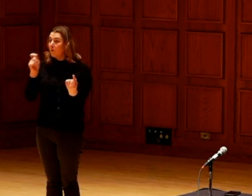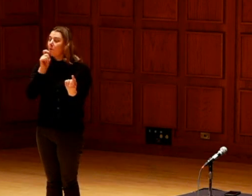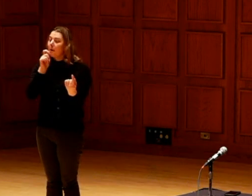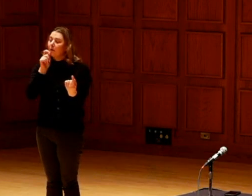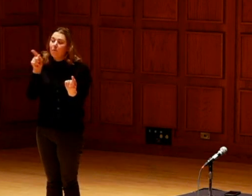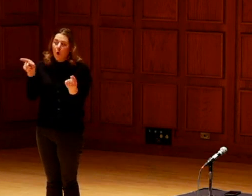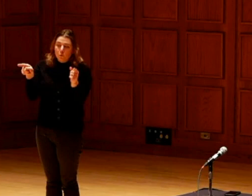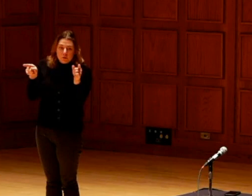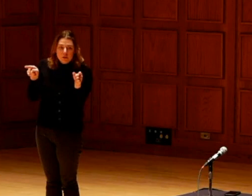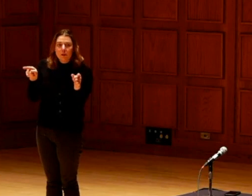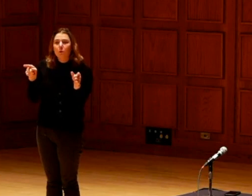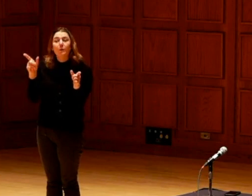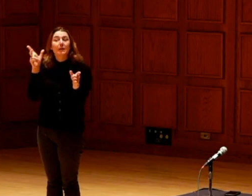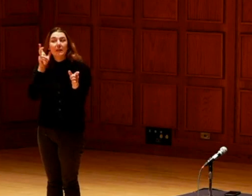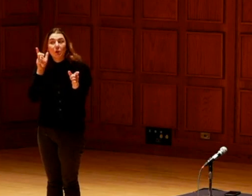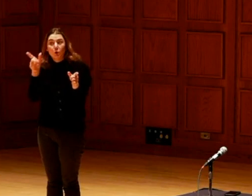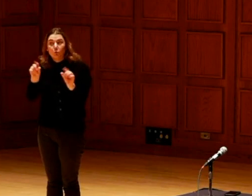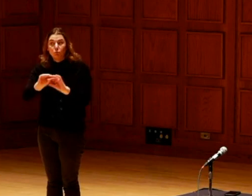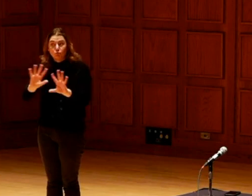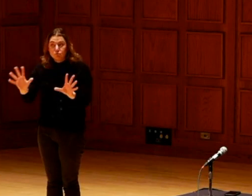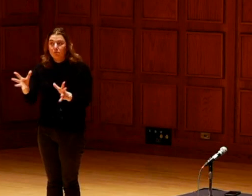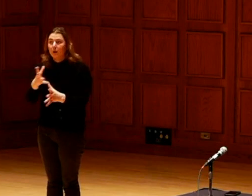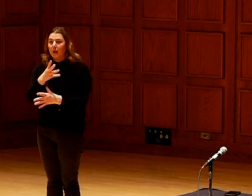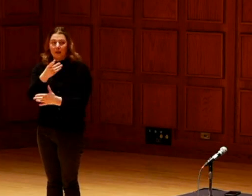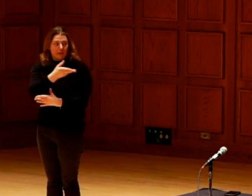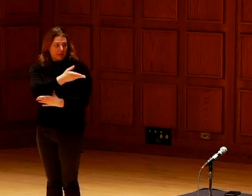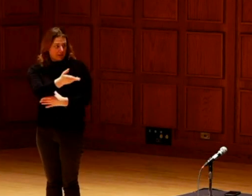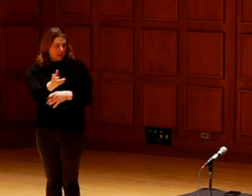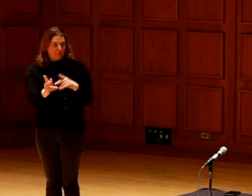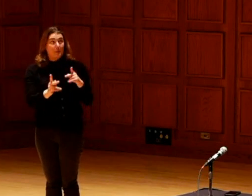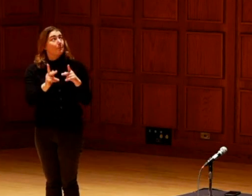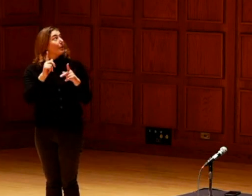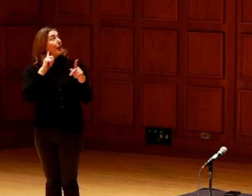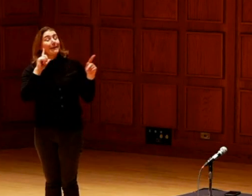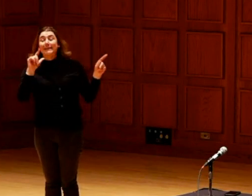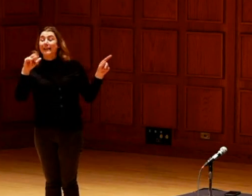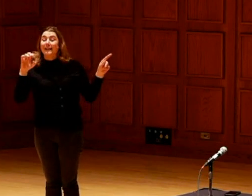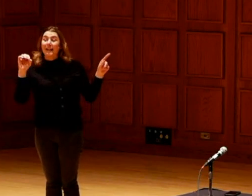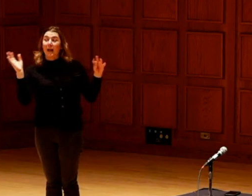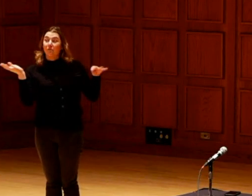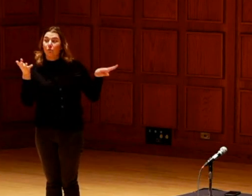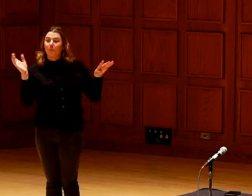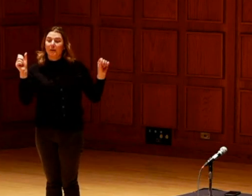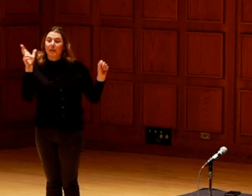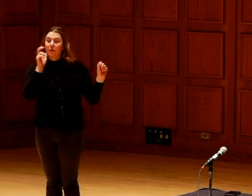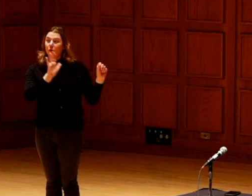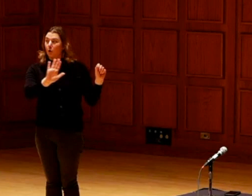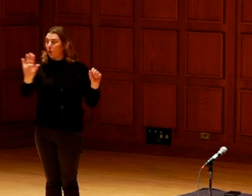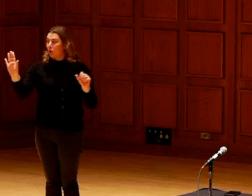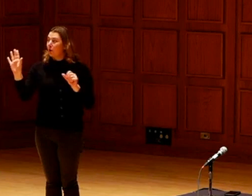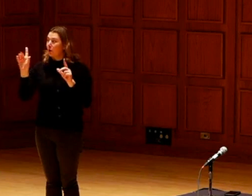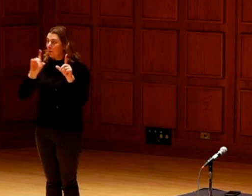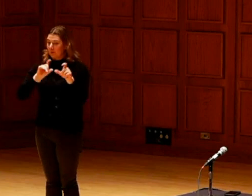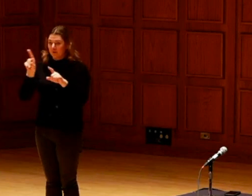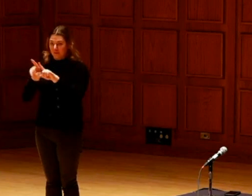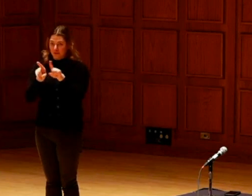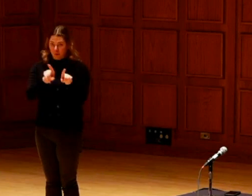So that we can hear you and so that the people on the live stream can hear the question.